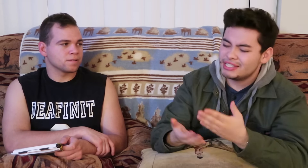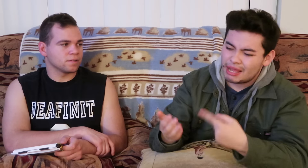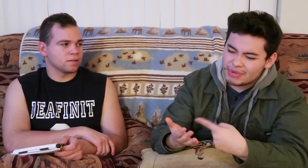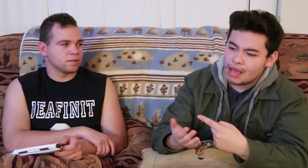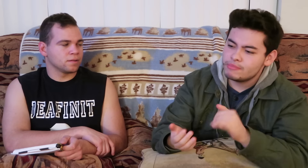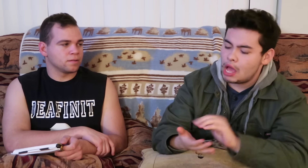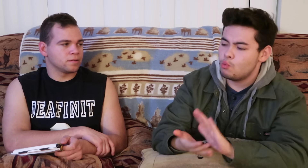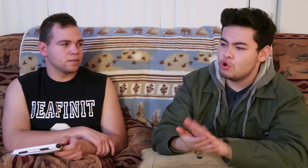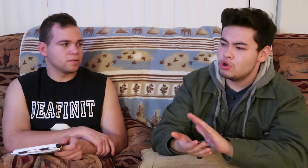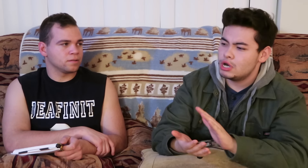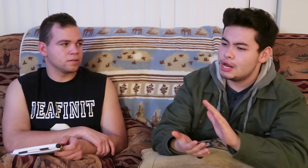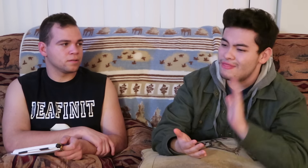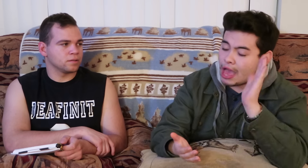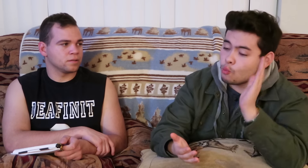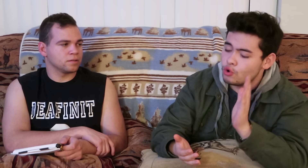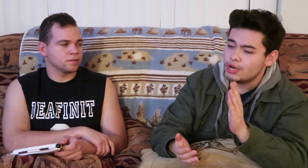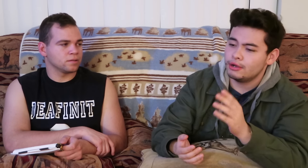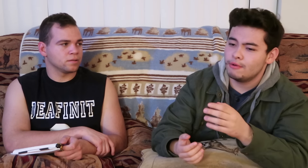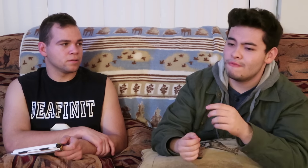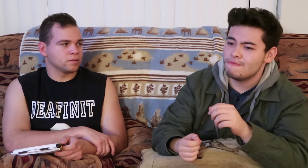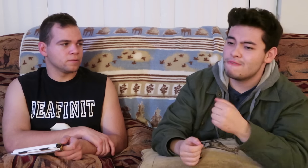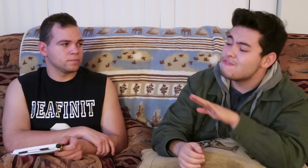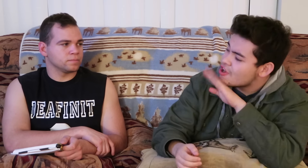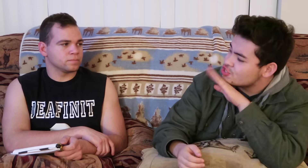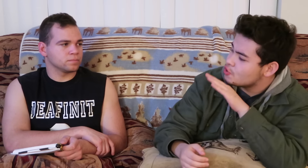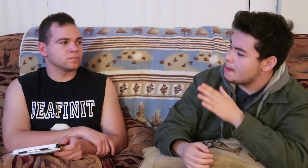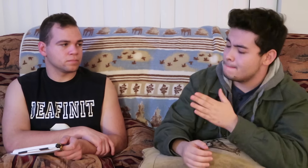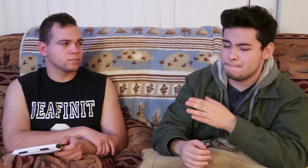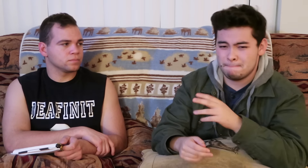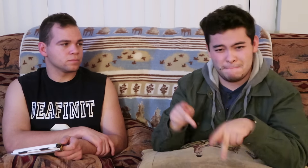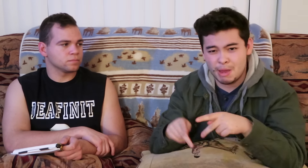sometimes that would frustrate people